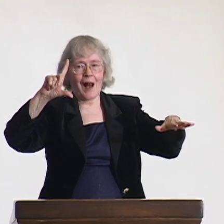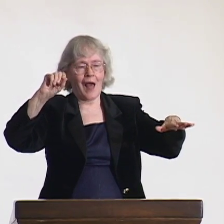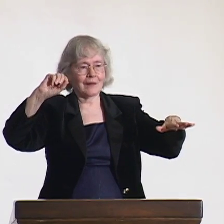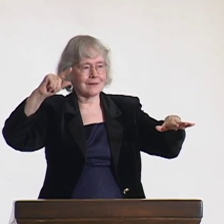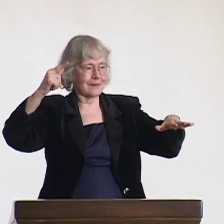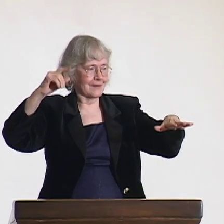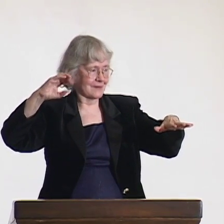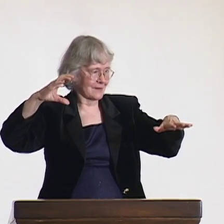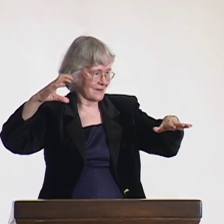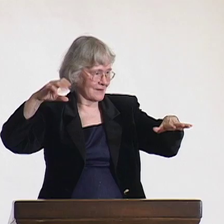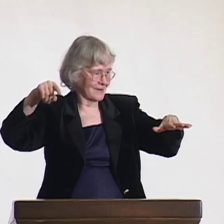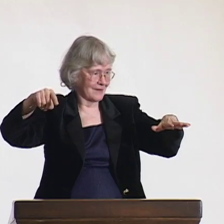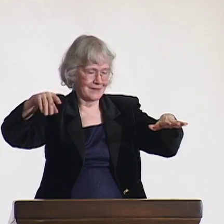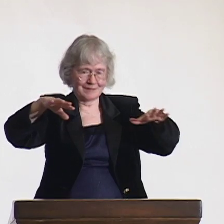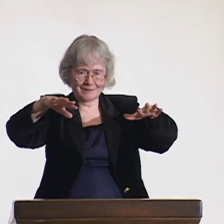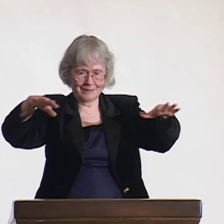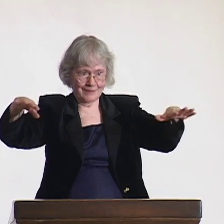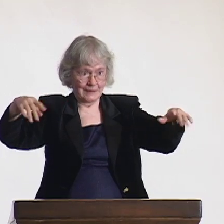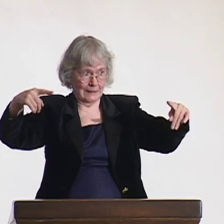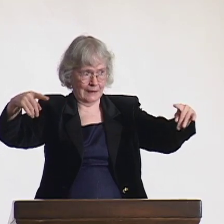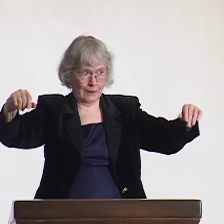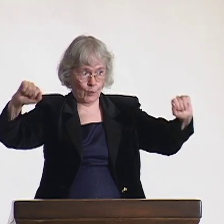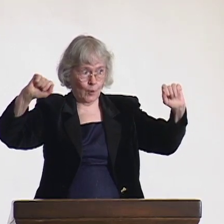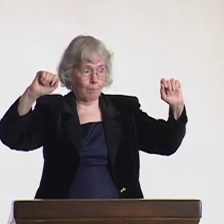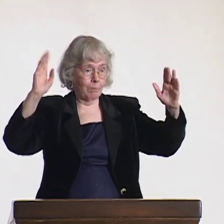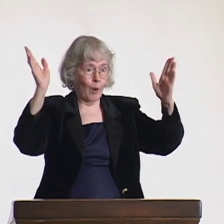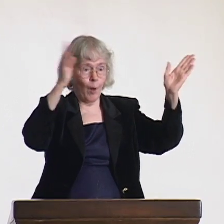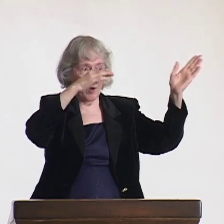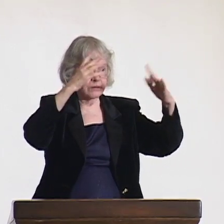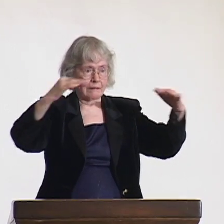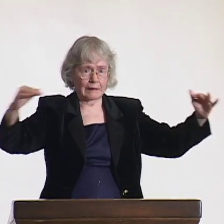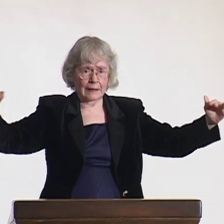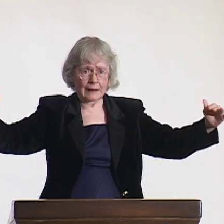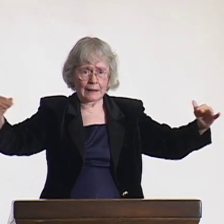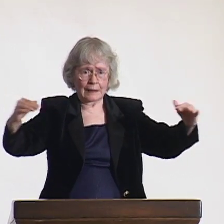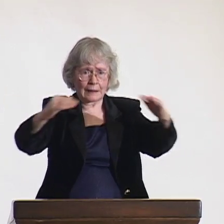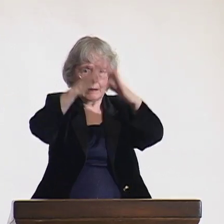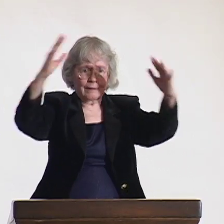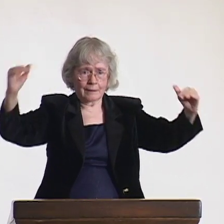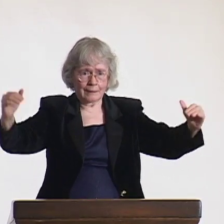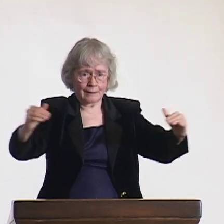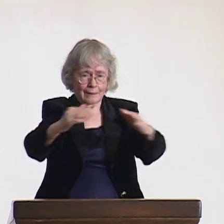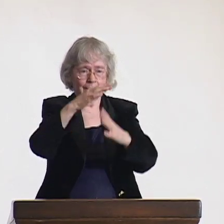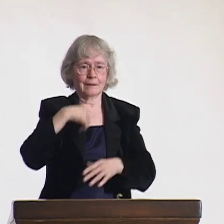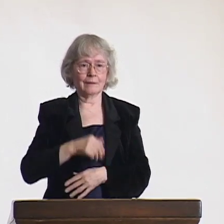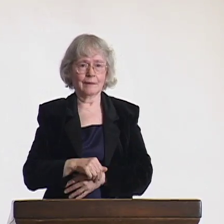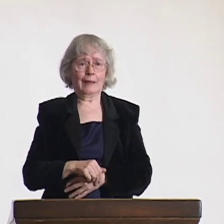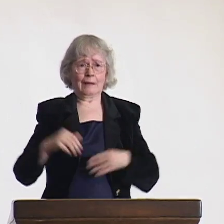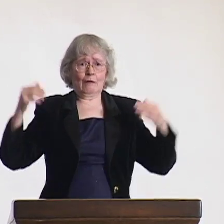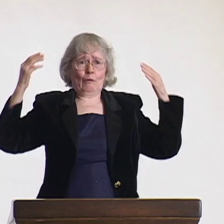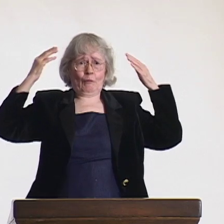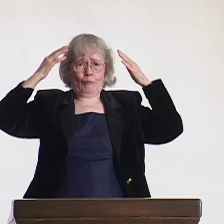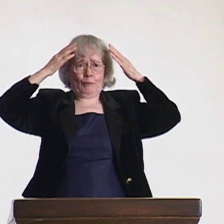In this area, the wind blows at such a speed that it blows your hair into a cone shape.